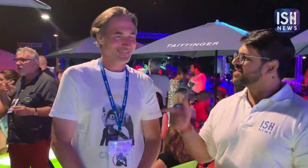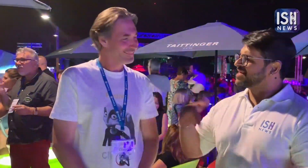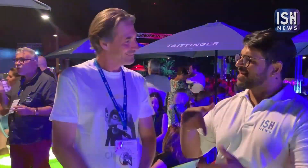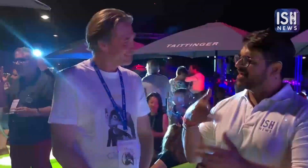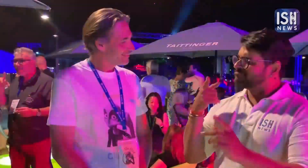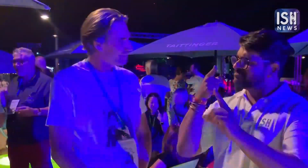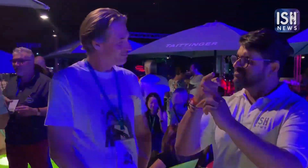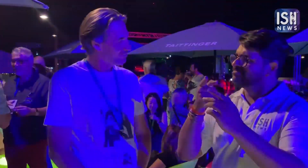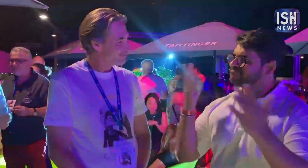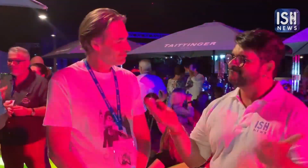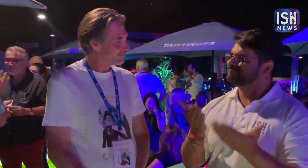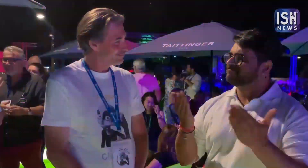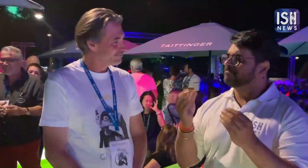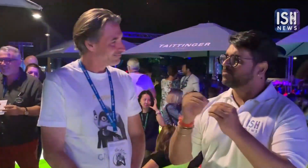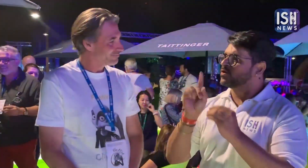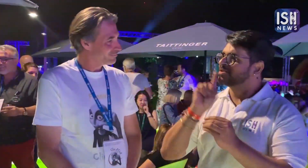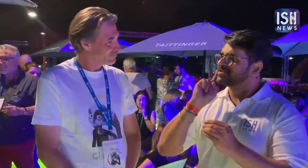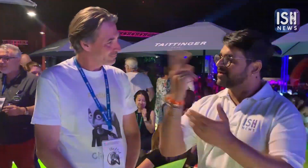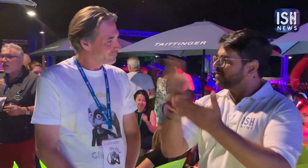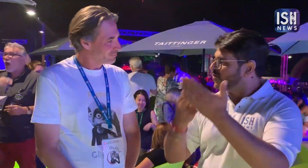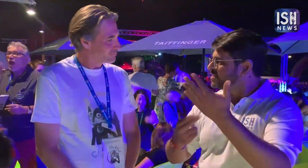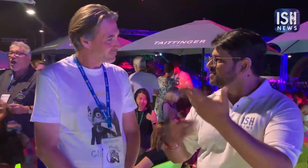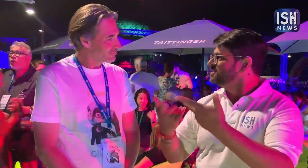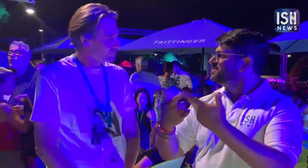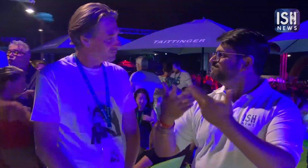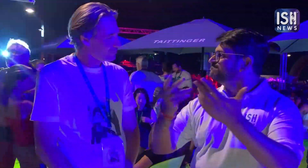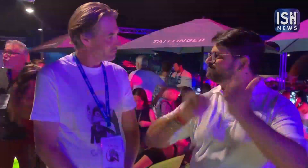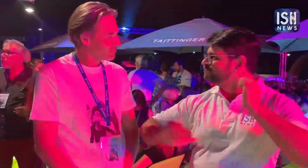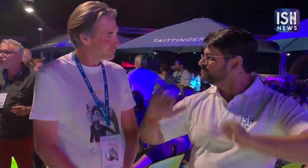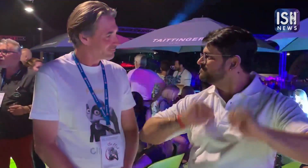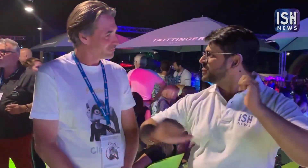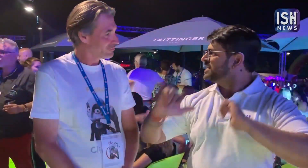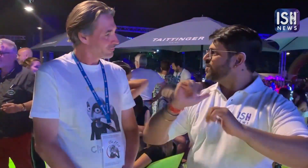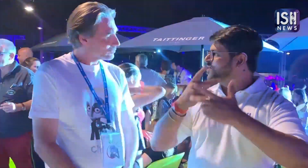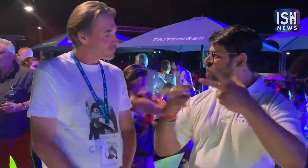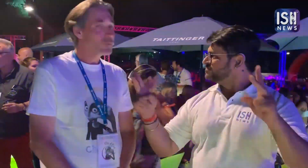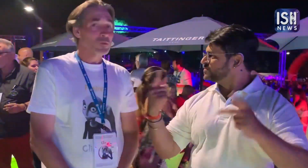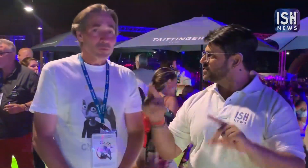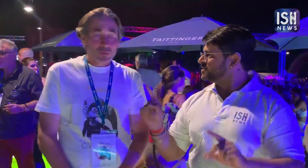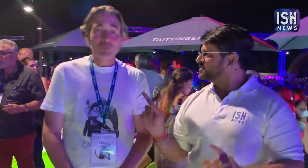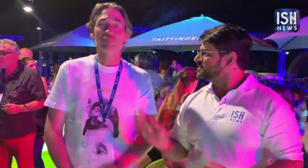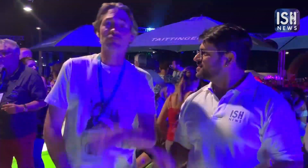Is your aim in encouraging Deaf artists, theatre,etc.?